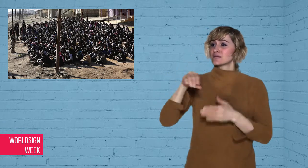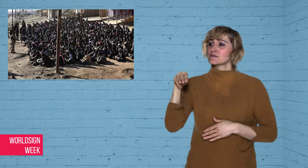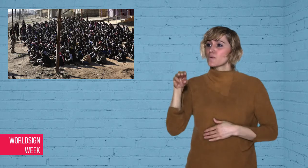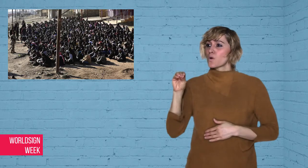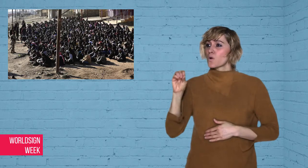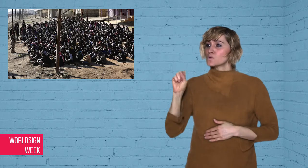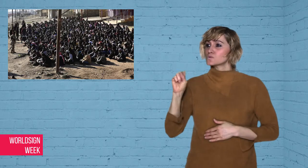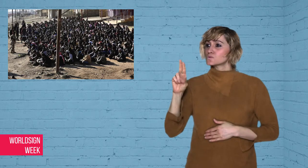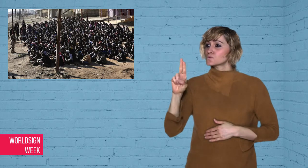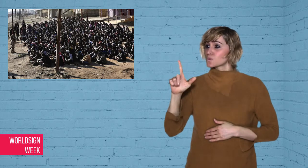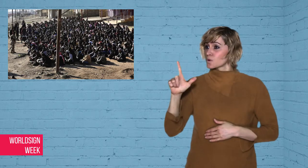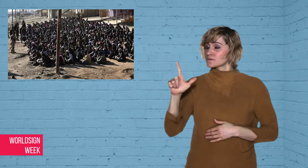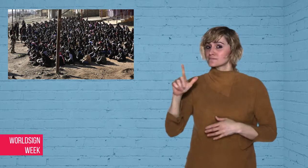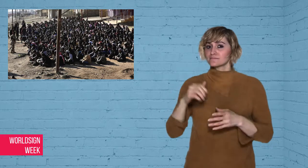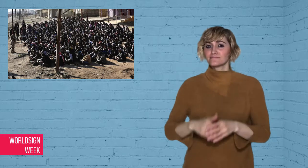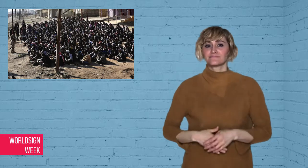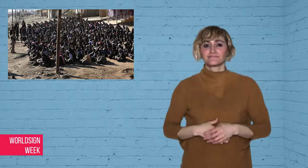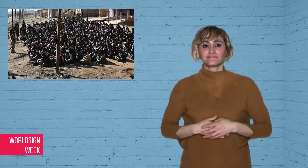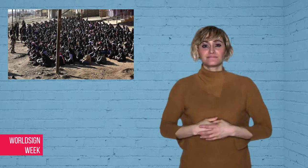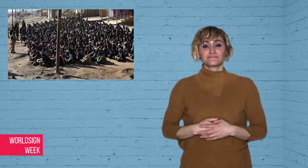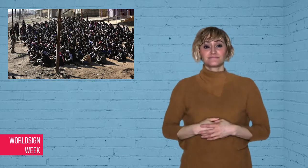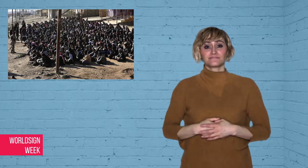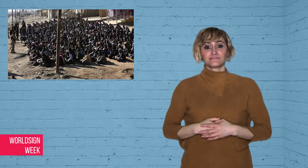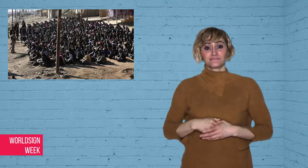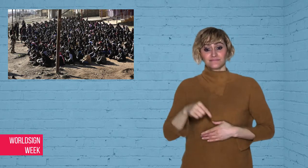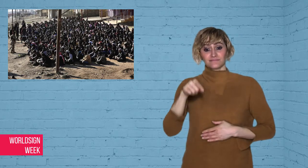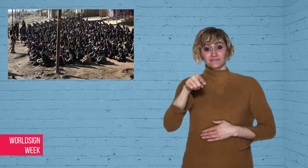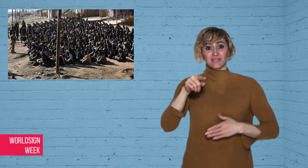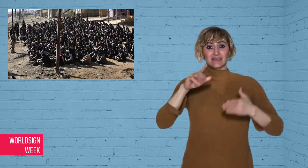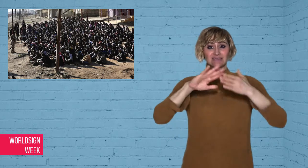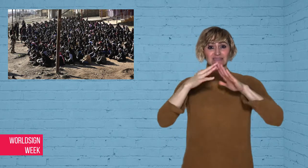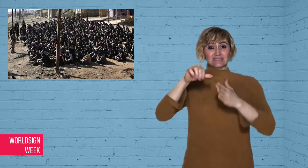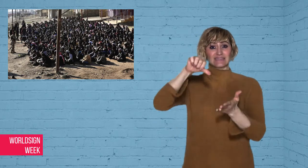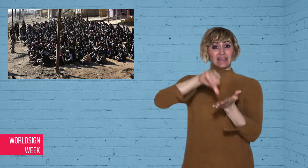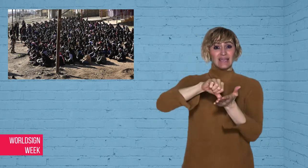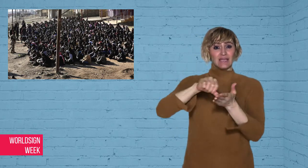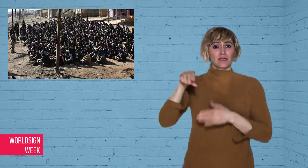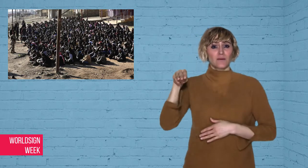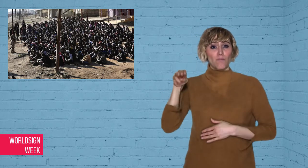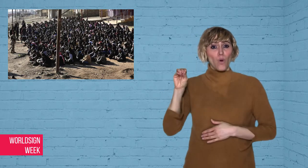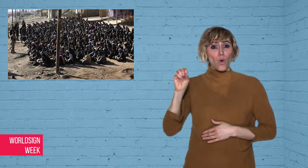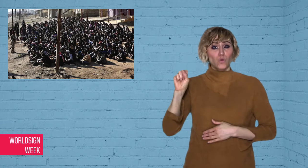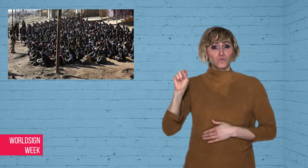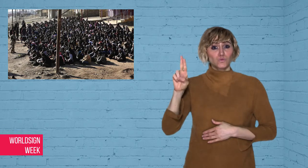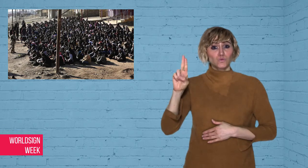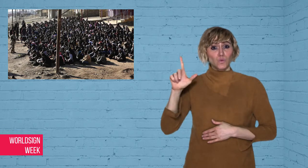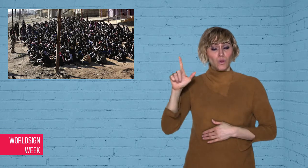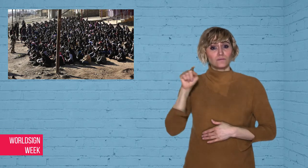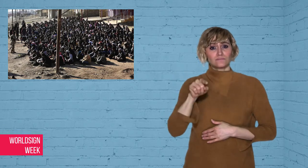Mosul, the last stronghold of the